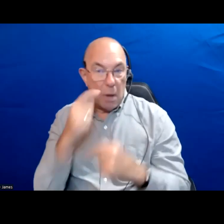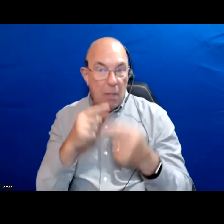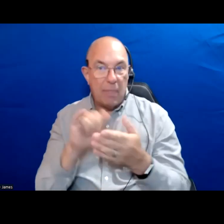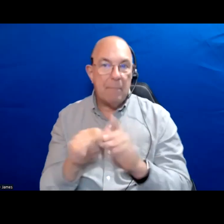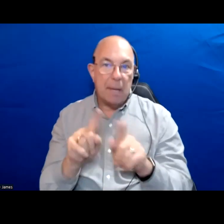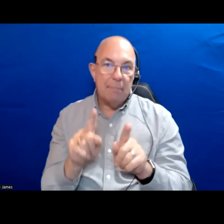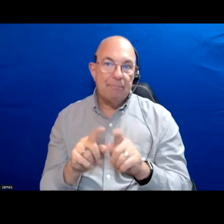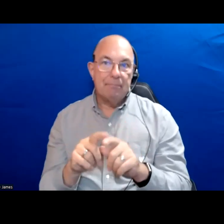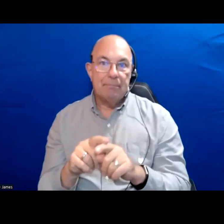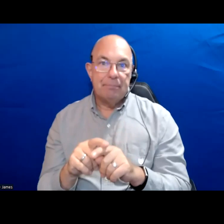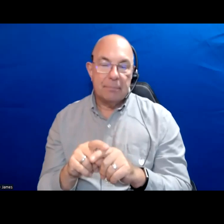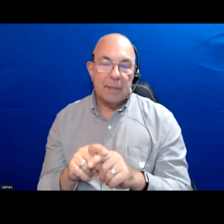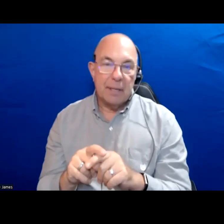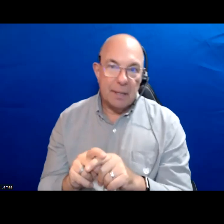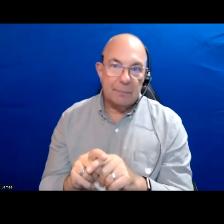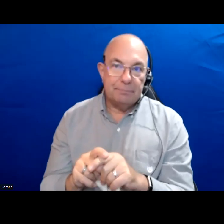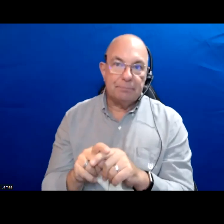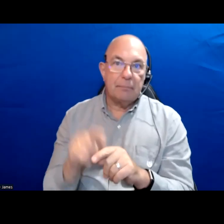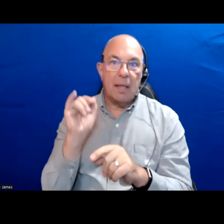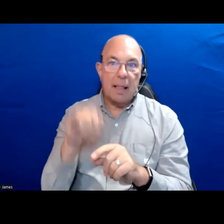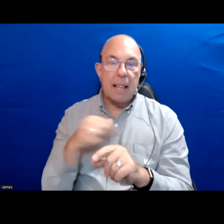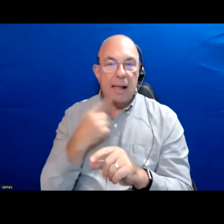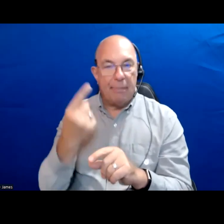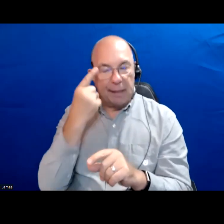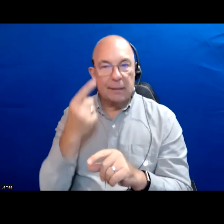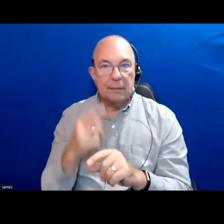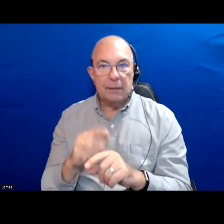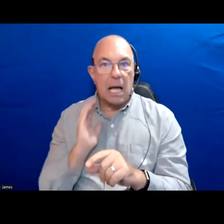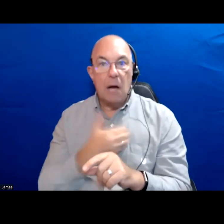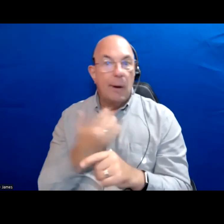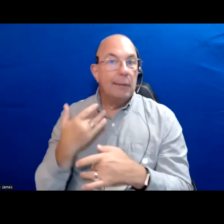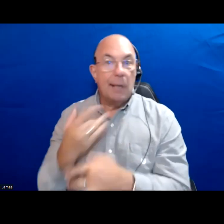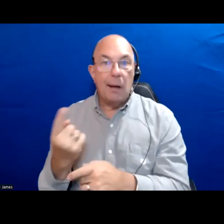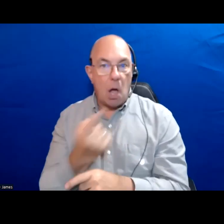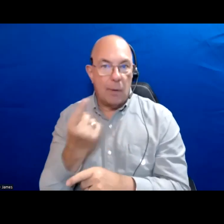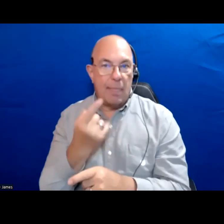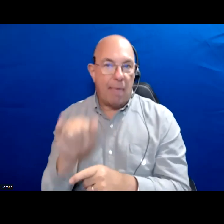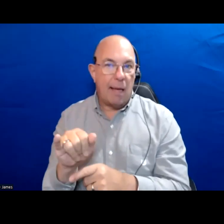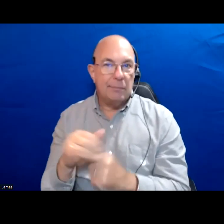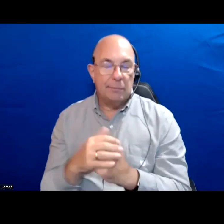I think our default tends to be that.